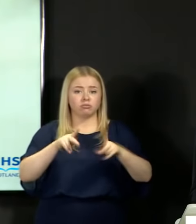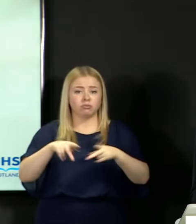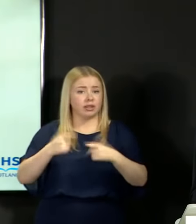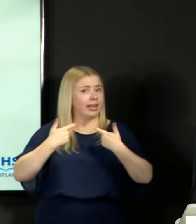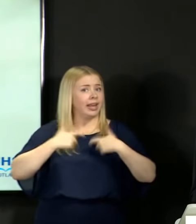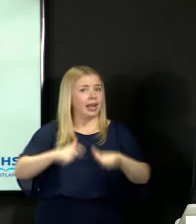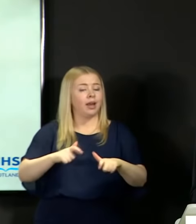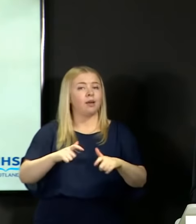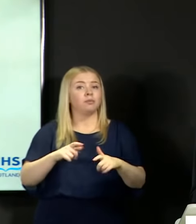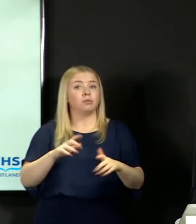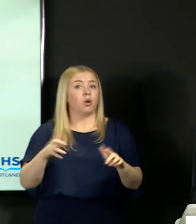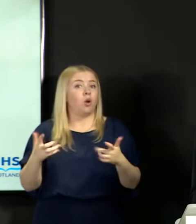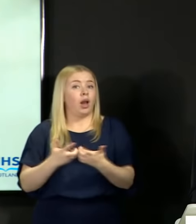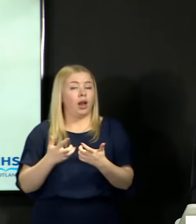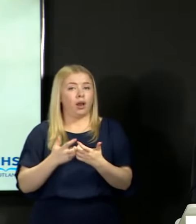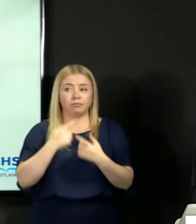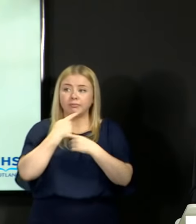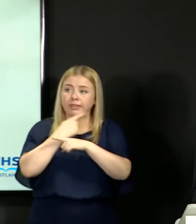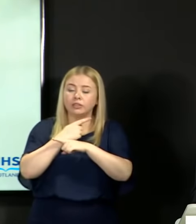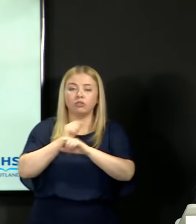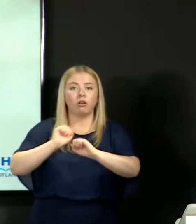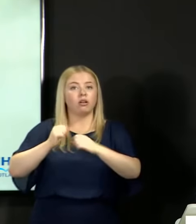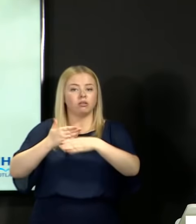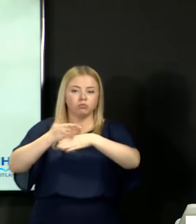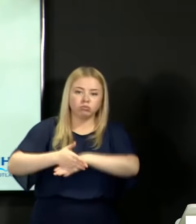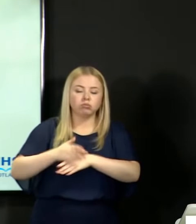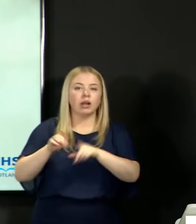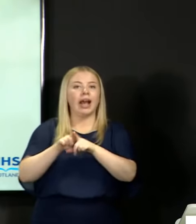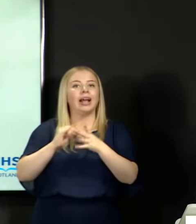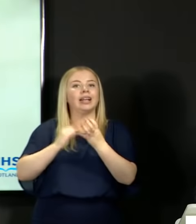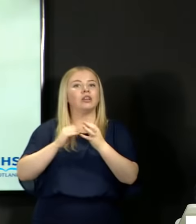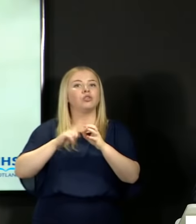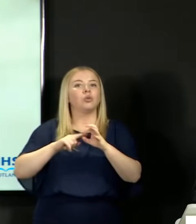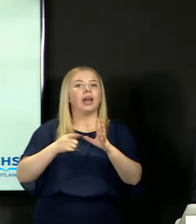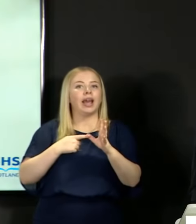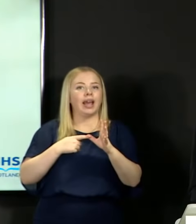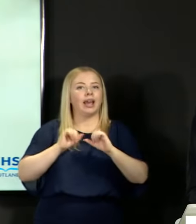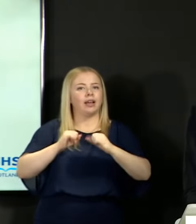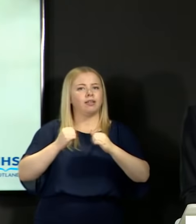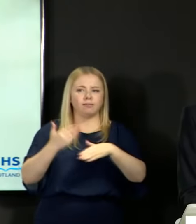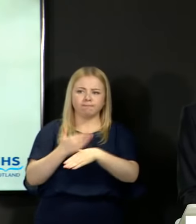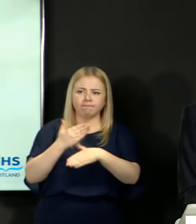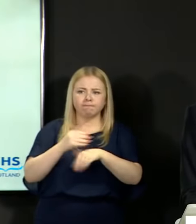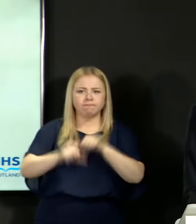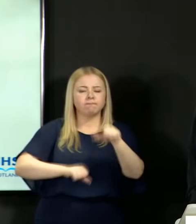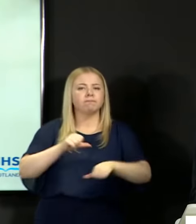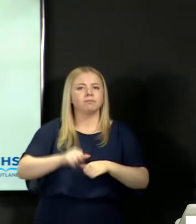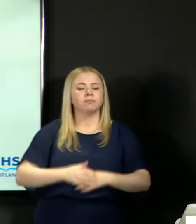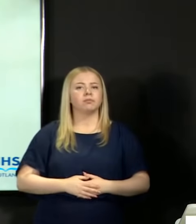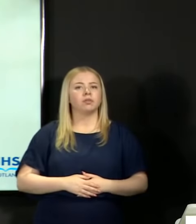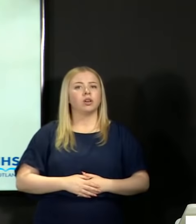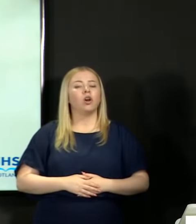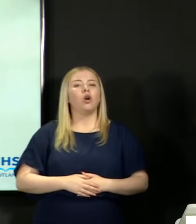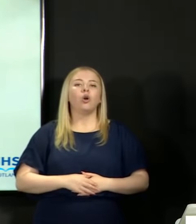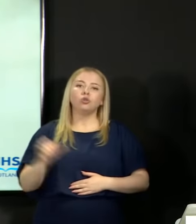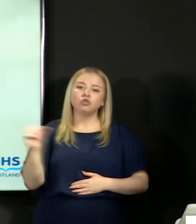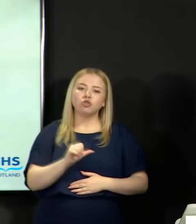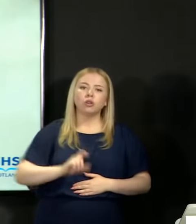the combination of work done by teachers and by the SQA. Whilst there should be confidence in this year's awarding process